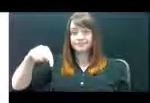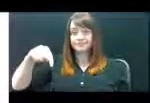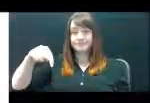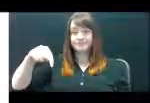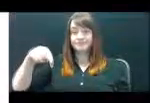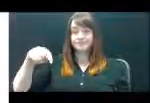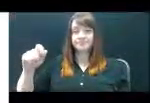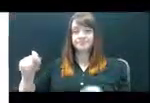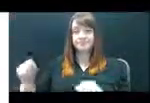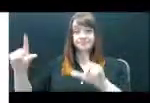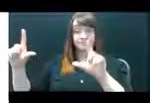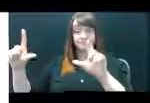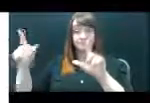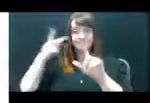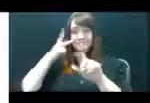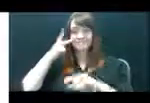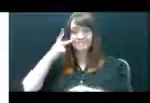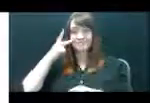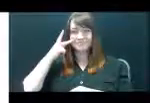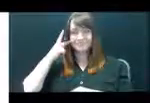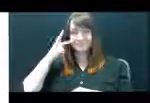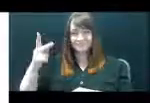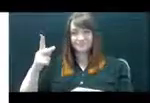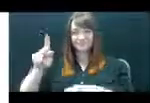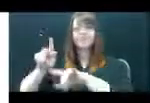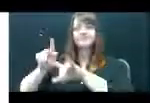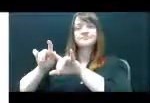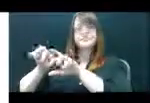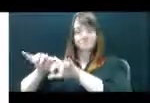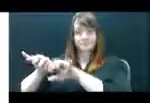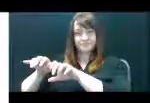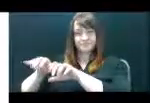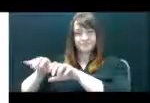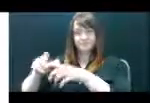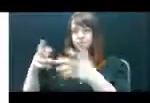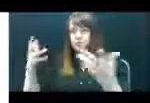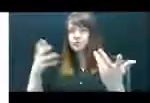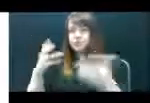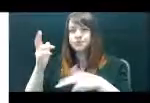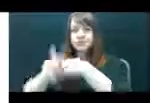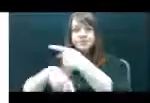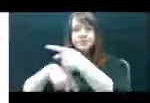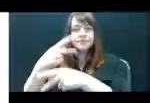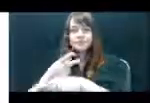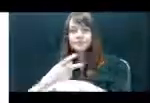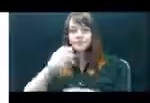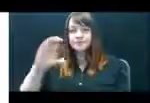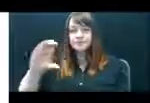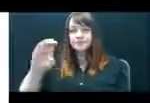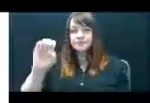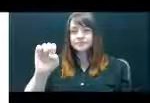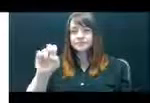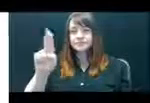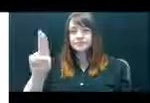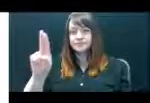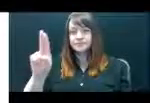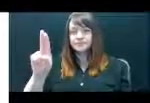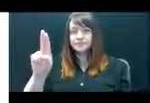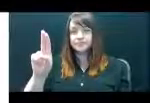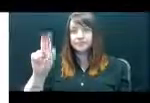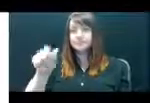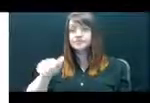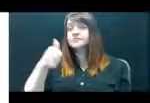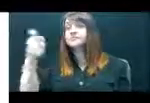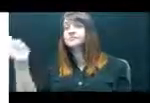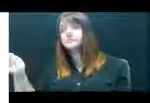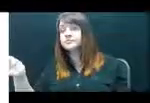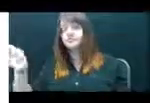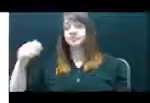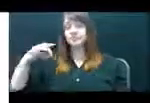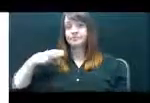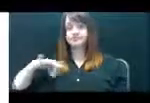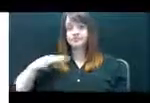that will allow you to fill in the other type of CEUs that you are requesting for your presentation.